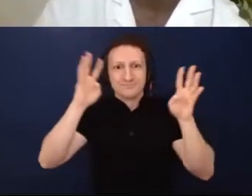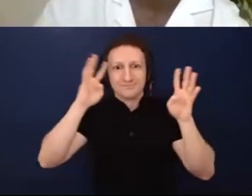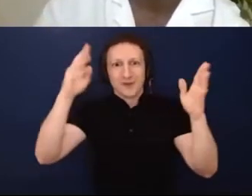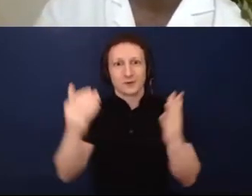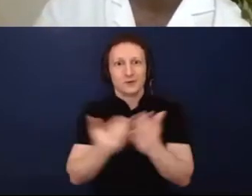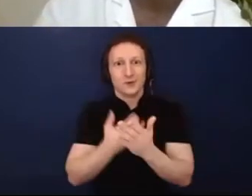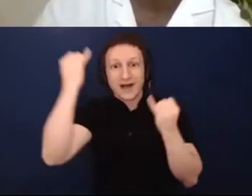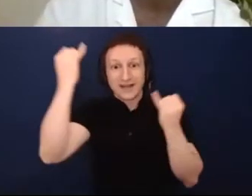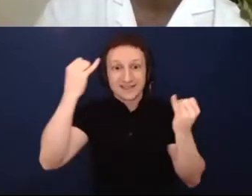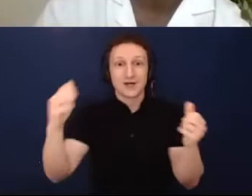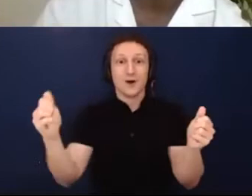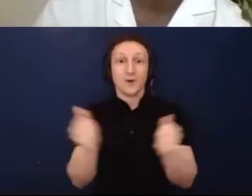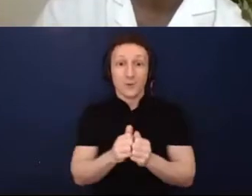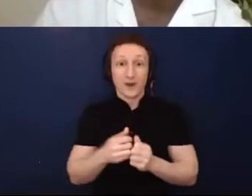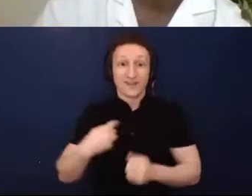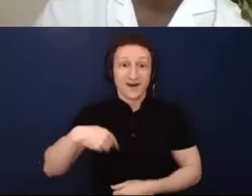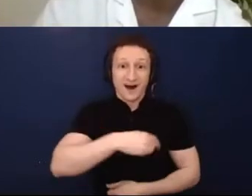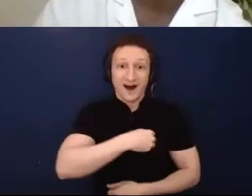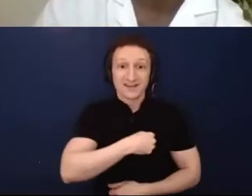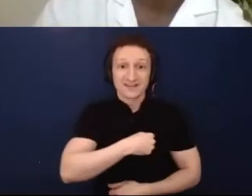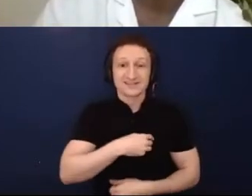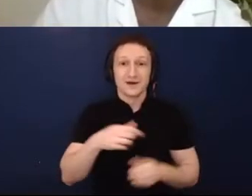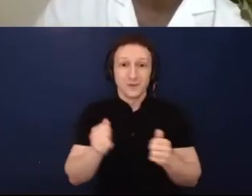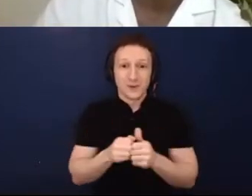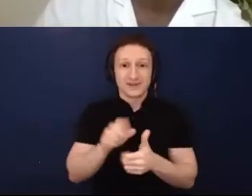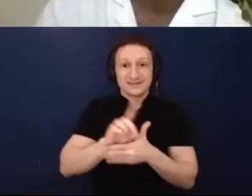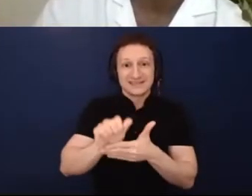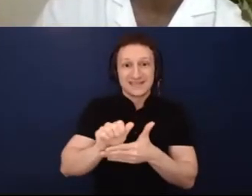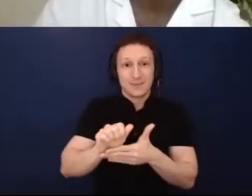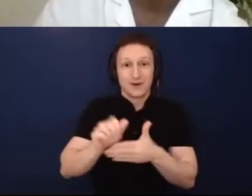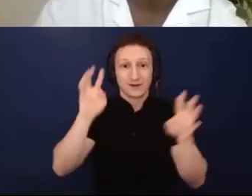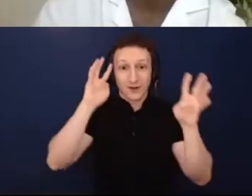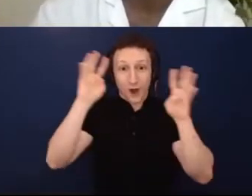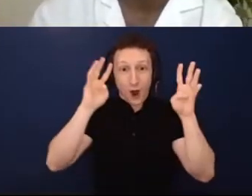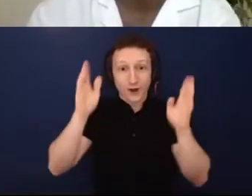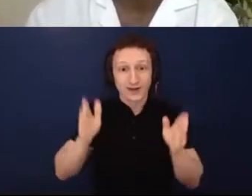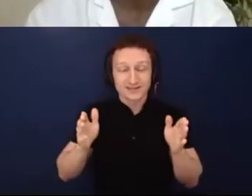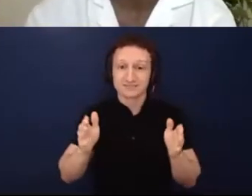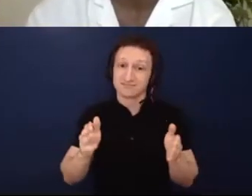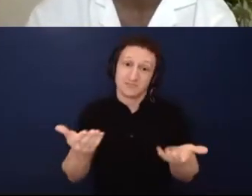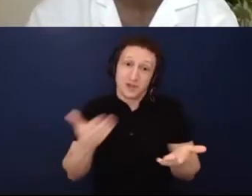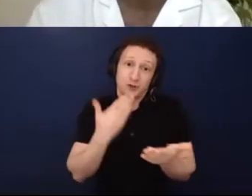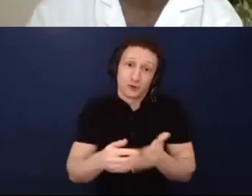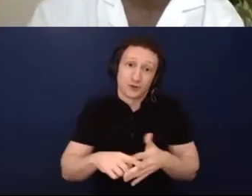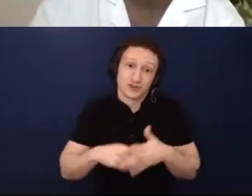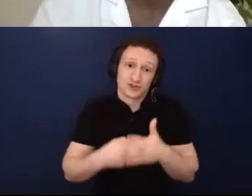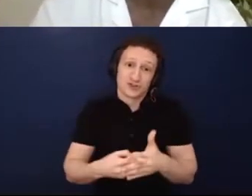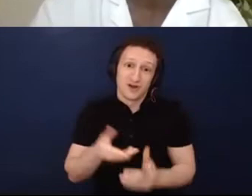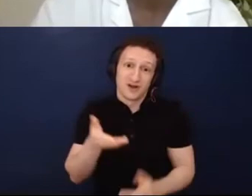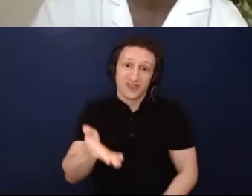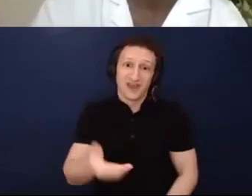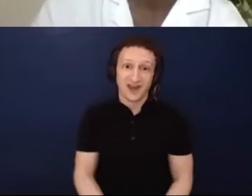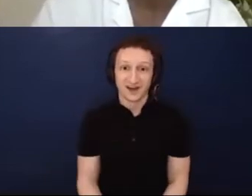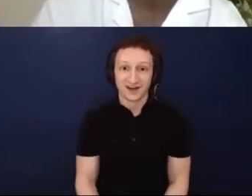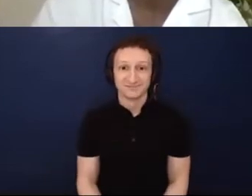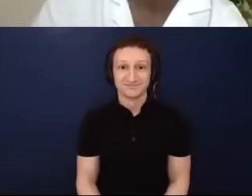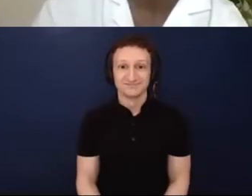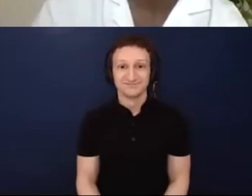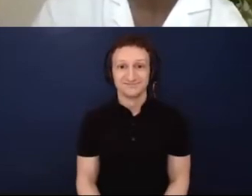conversations by disabled artists. I think this is a start.